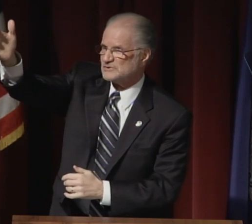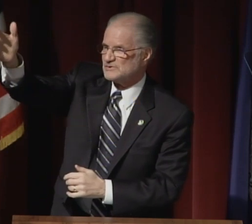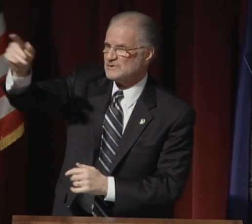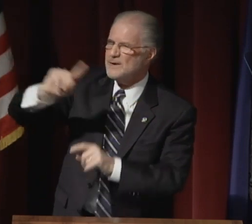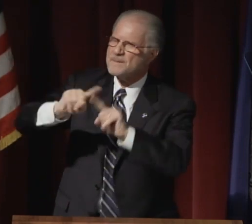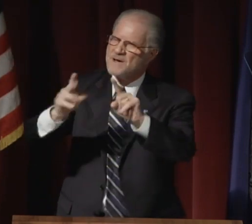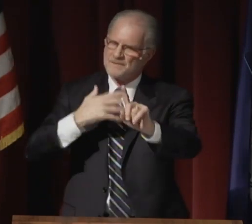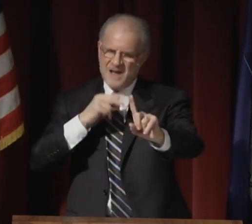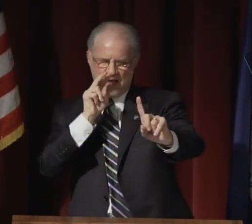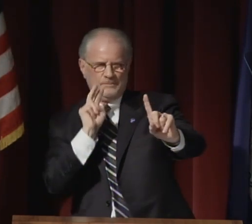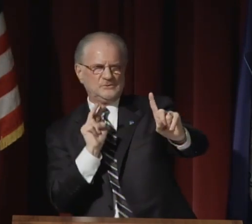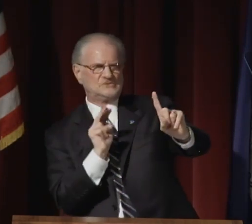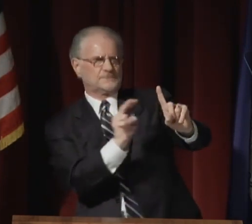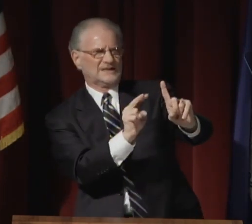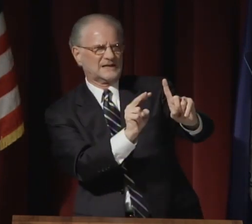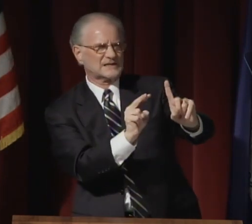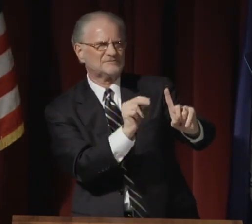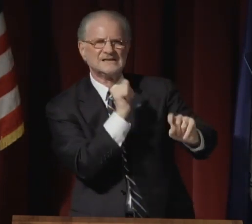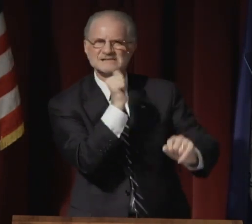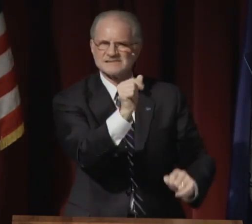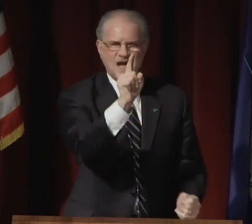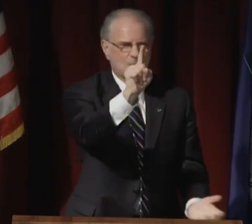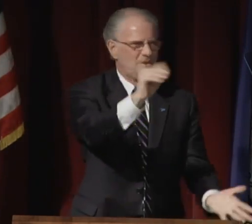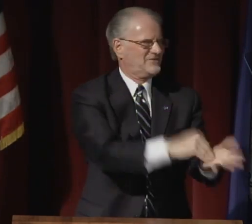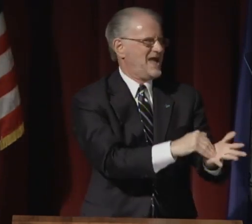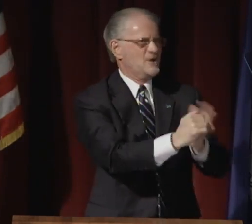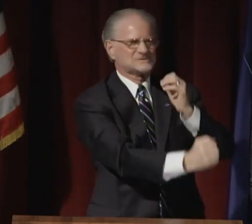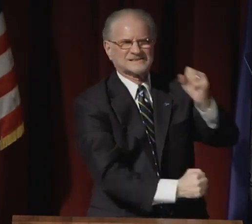I always consider our future.